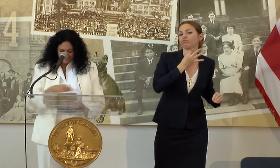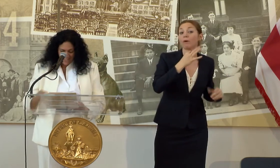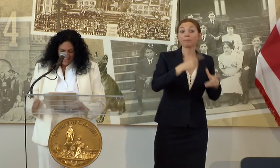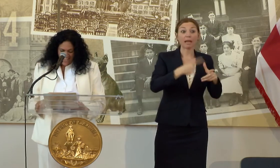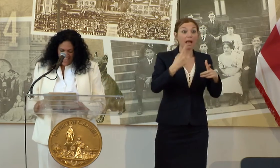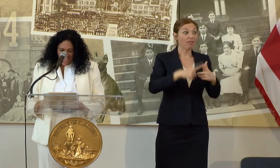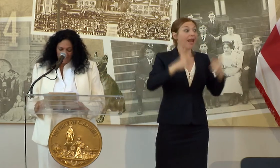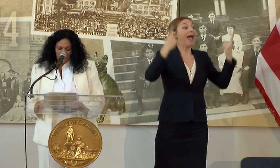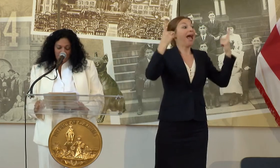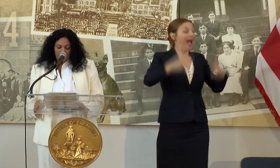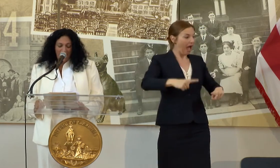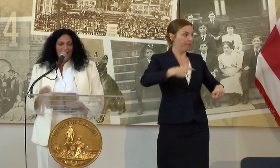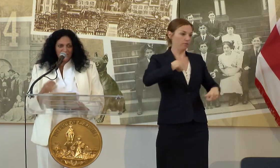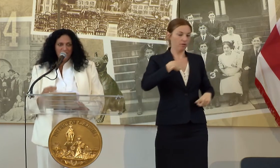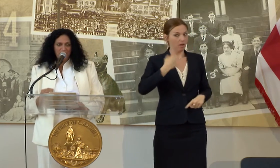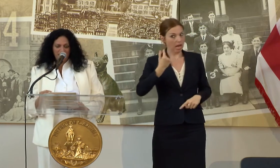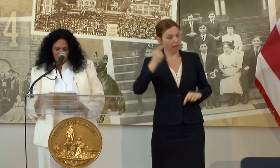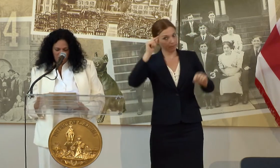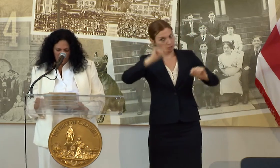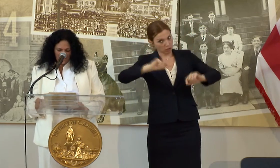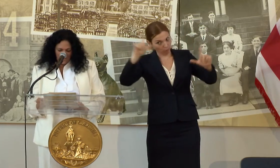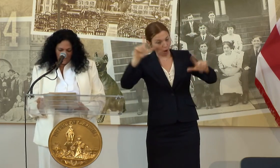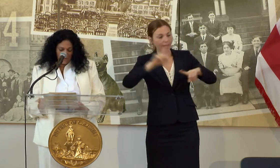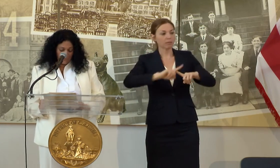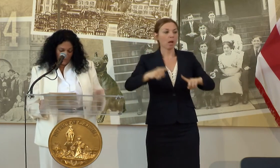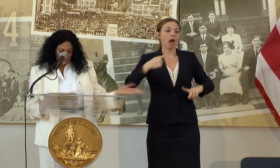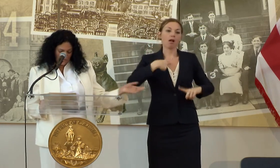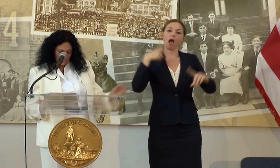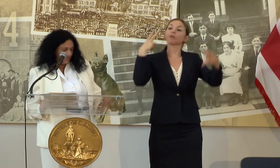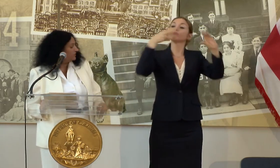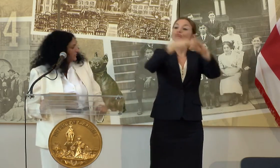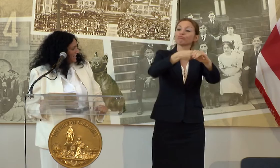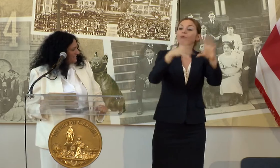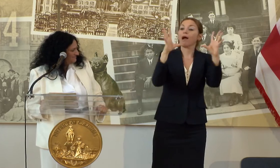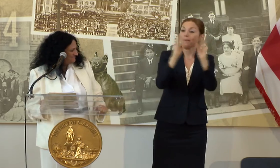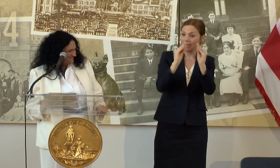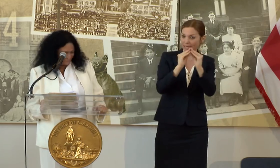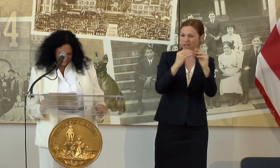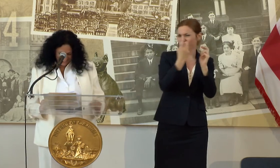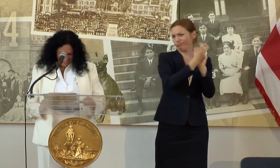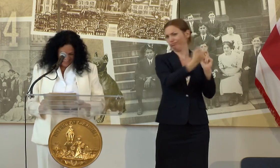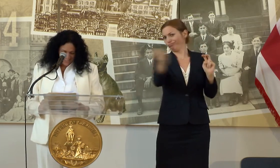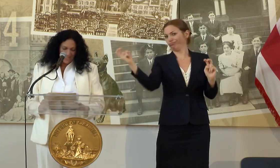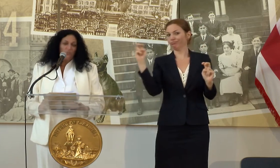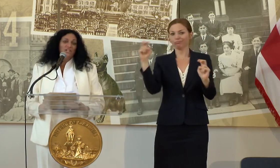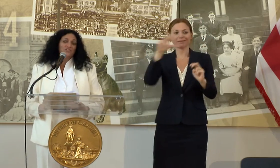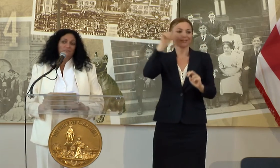AFTER AN IMPASSIONED SPEECH BY PROVOST CAROL ERTING WHICH BY